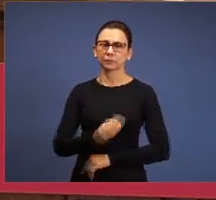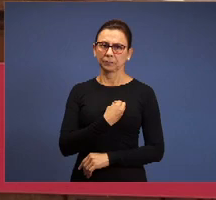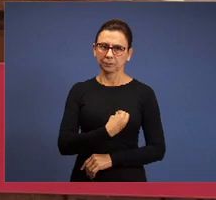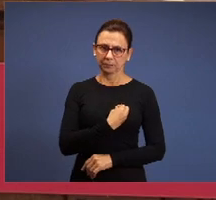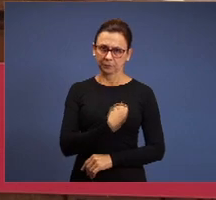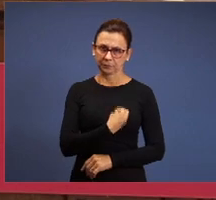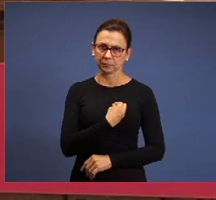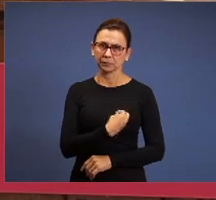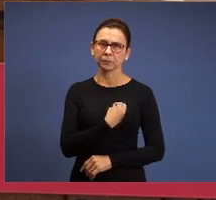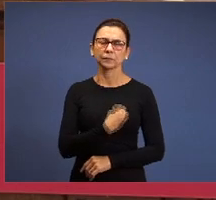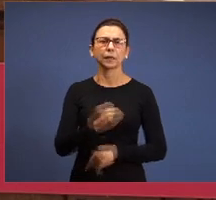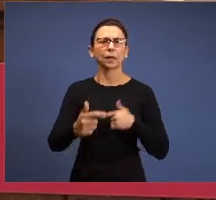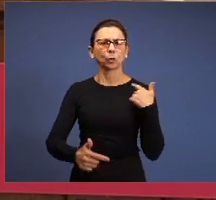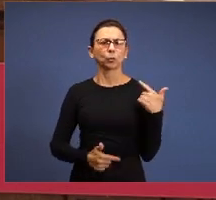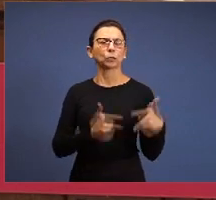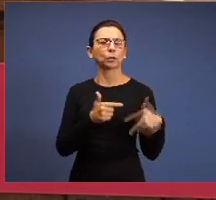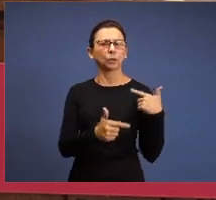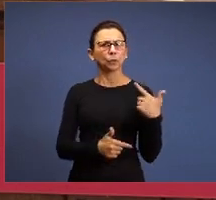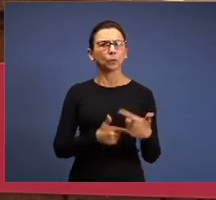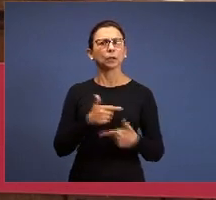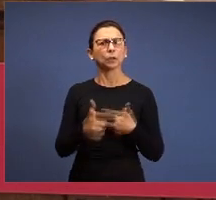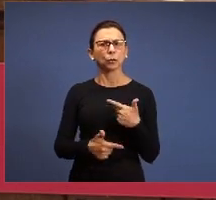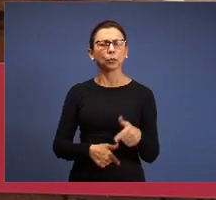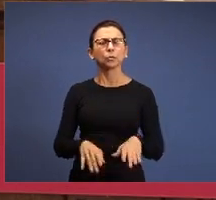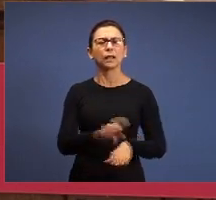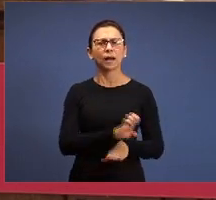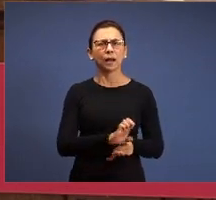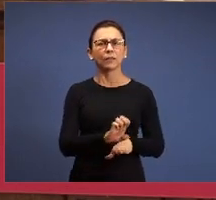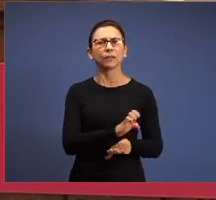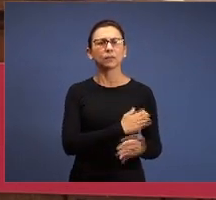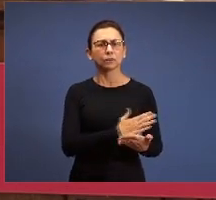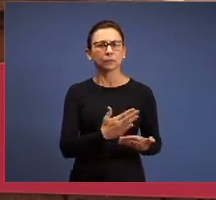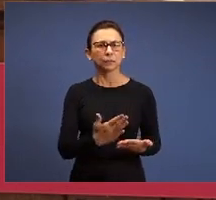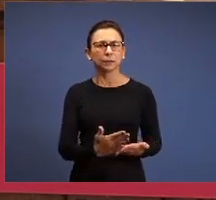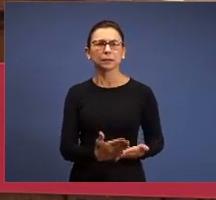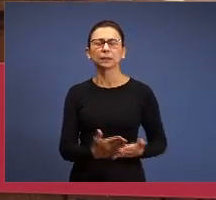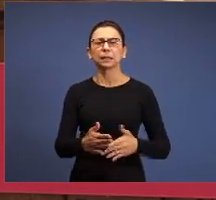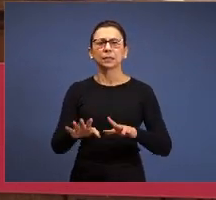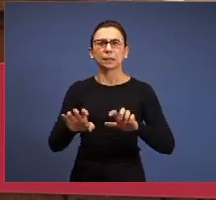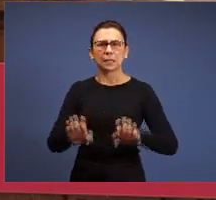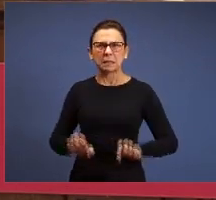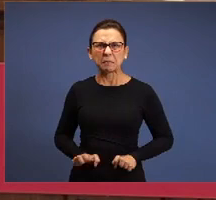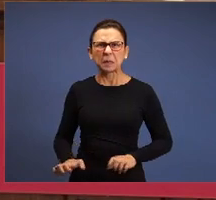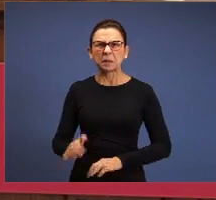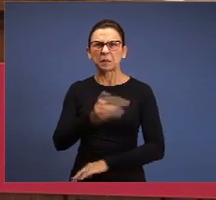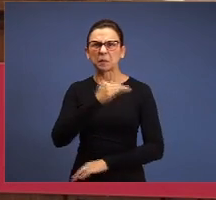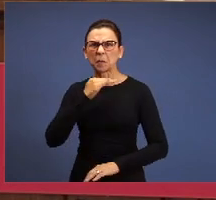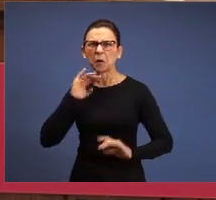the struggles, here in Ephesus: her beginning, she lived in Smyrna: her death, she lived here